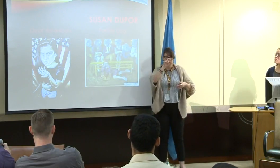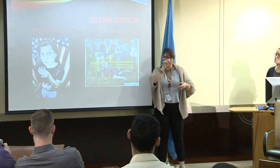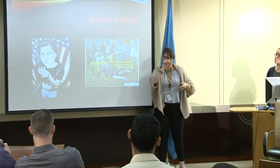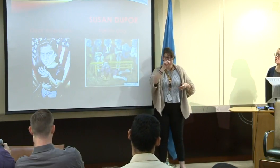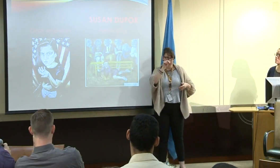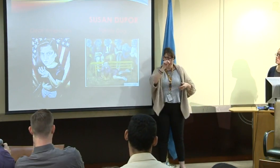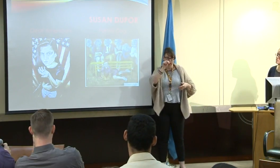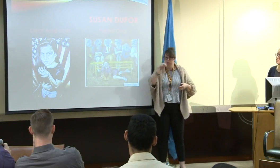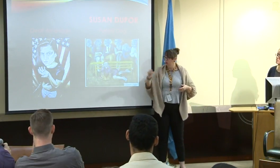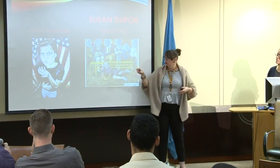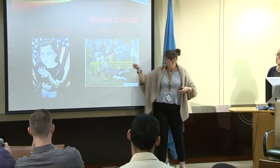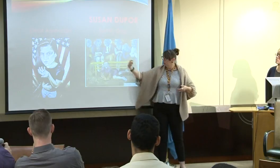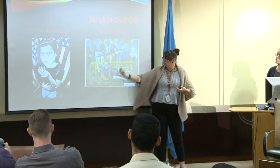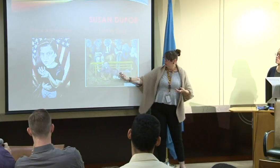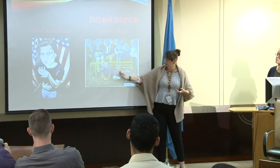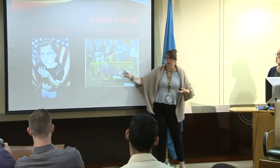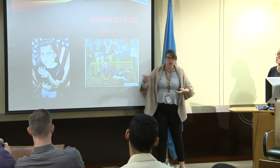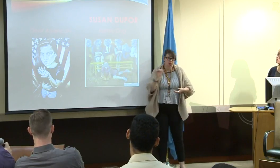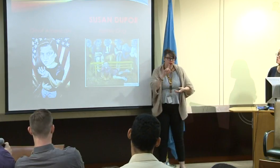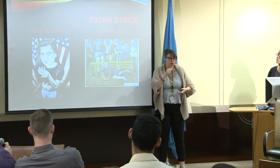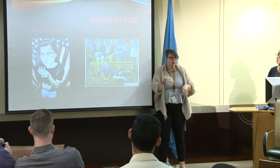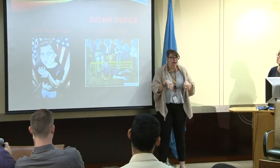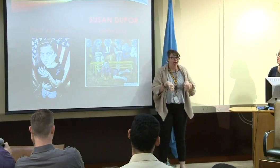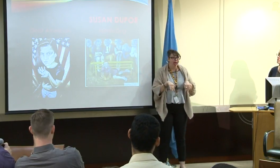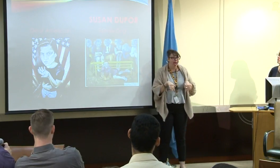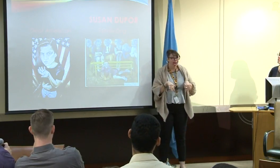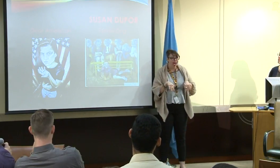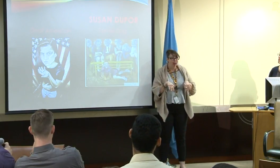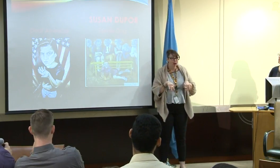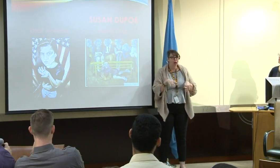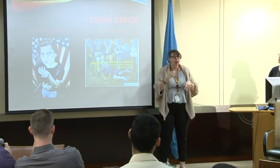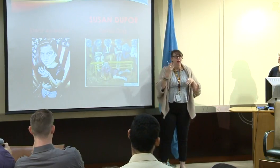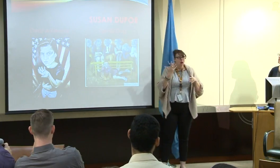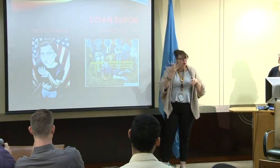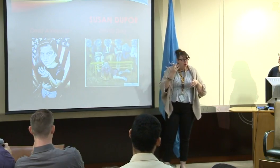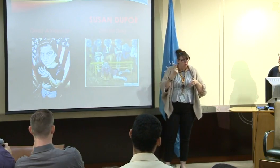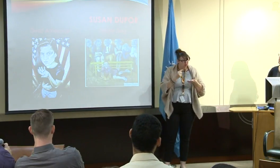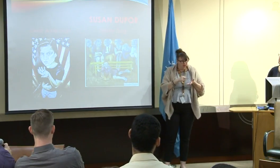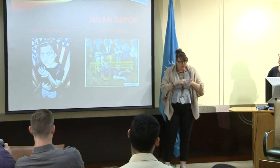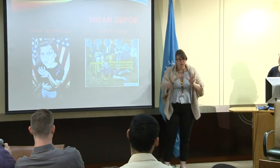And Susan depicted herself as a dog while everyone else